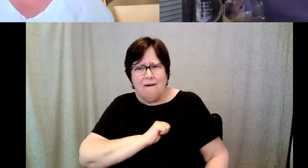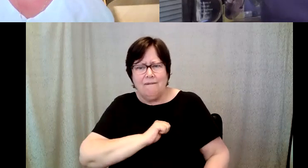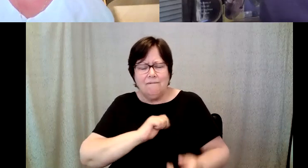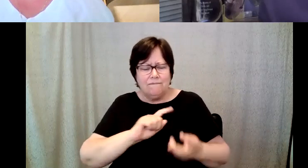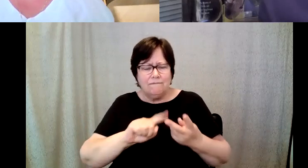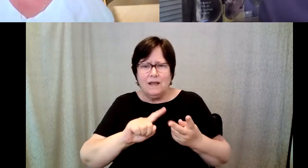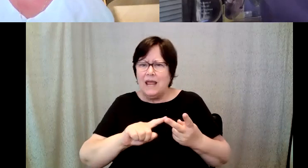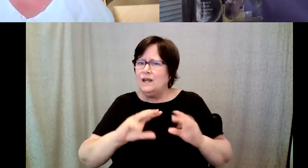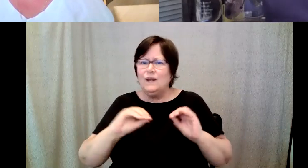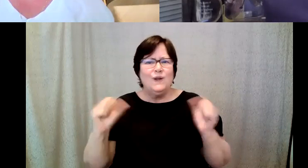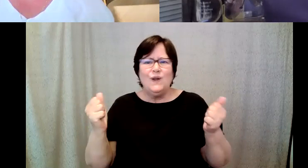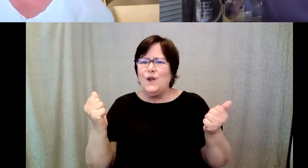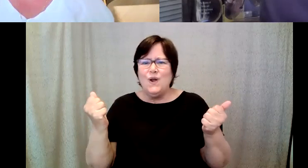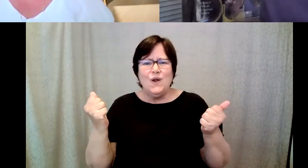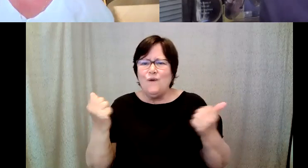fear and being passionate and curious.